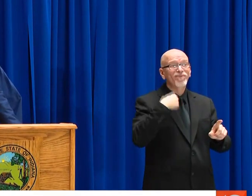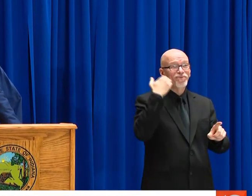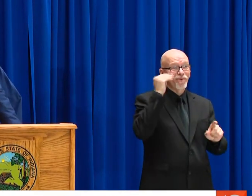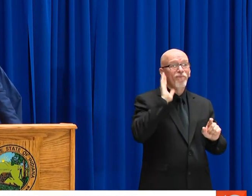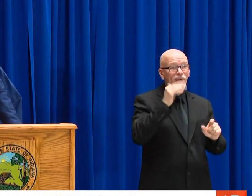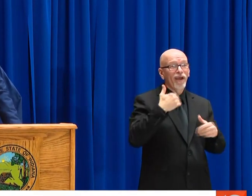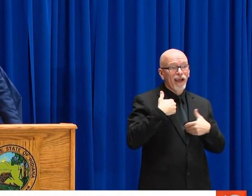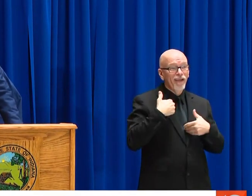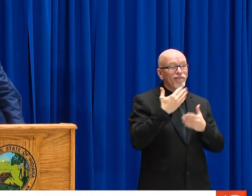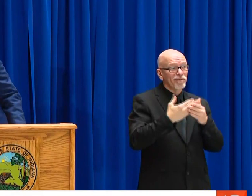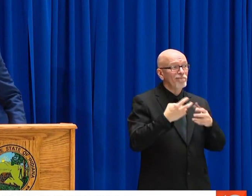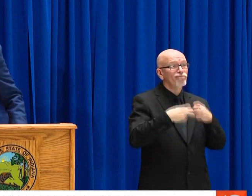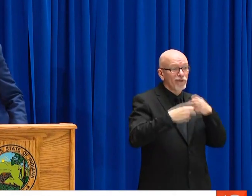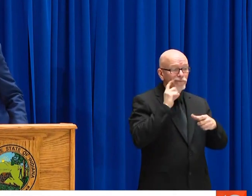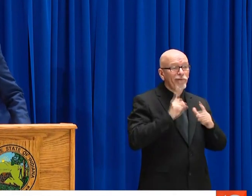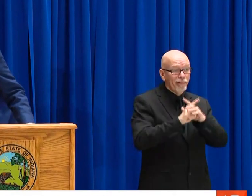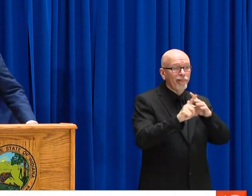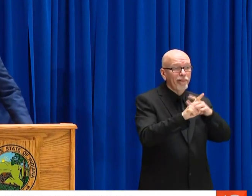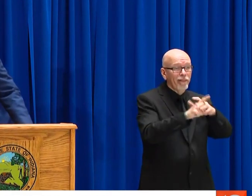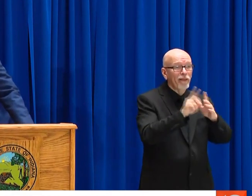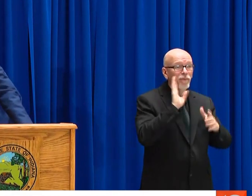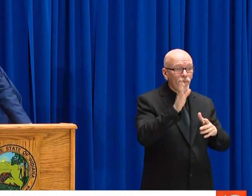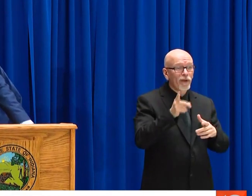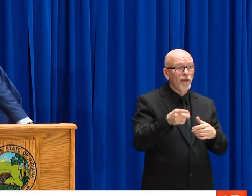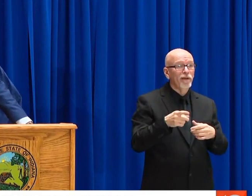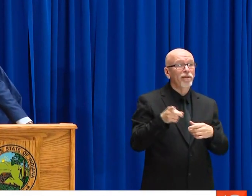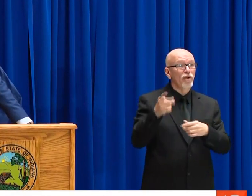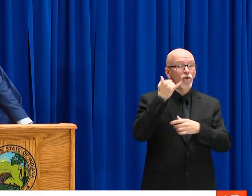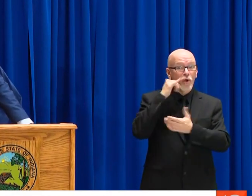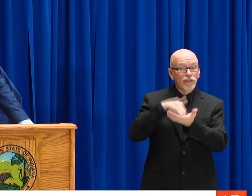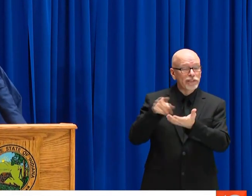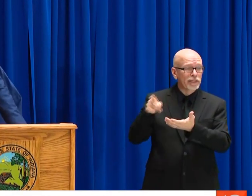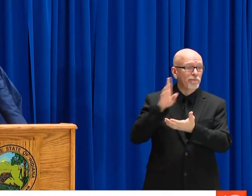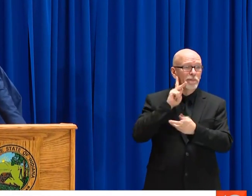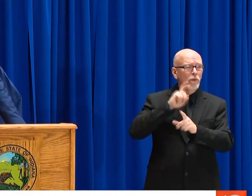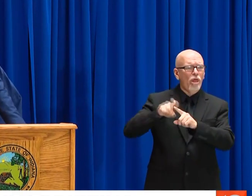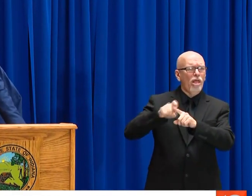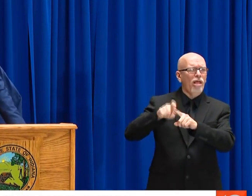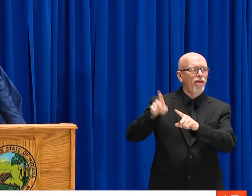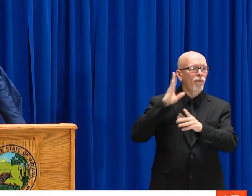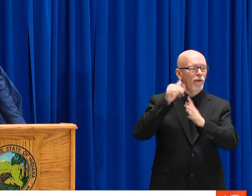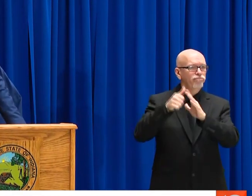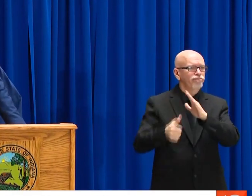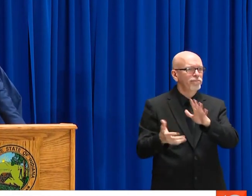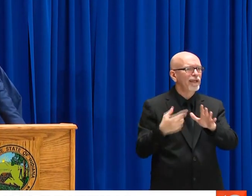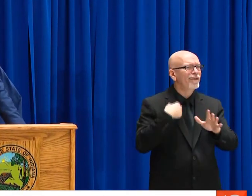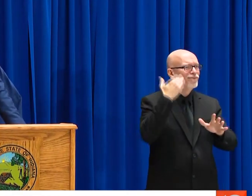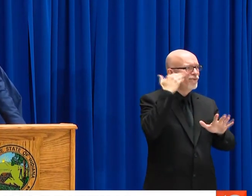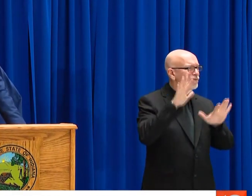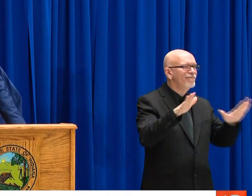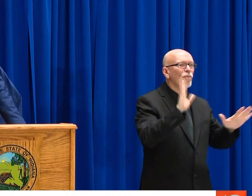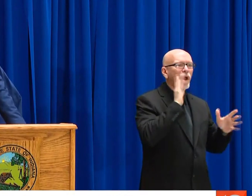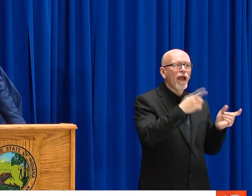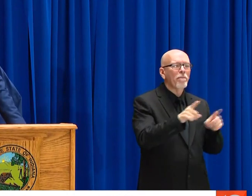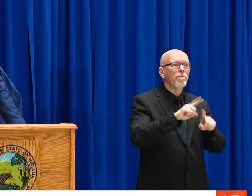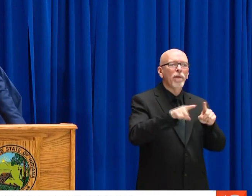THIS STORM AS FAST AS HUMANLY POSSIBLE. AND AGAIN, WE UNDERSTAND THERE ARE GOING TO BE SOME BUMPS ALONG THE WAY.